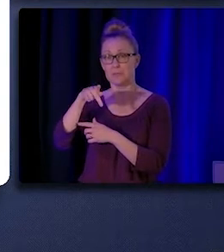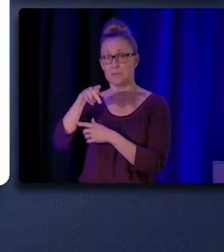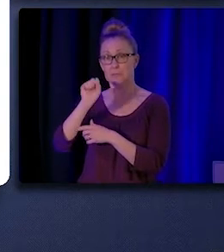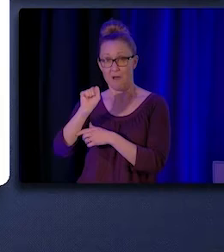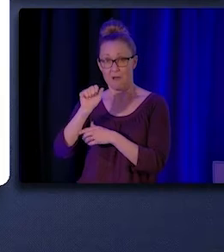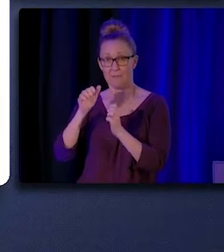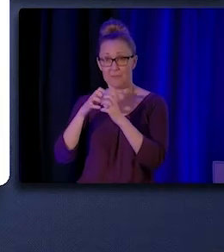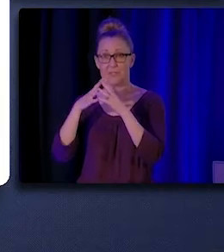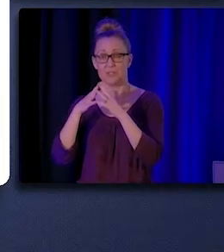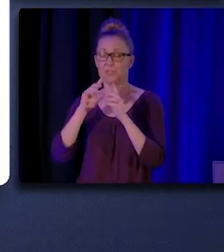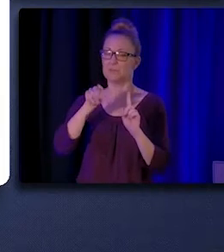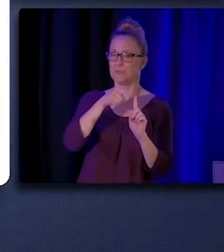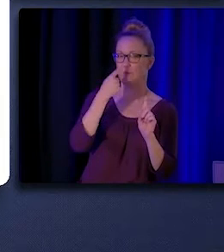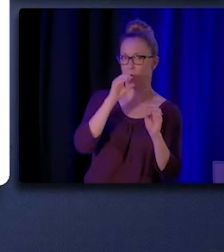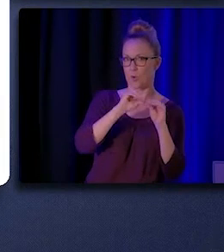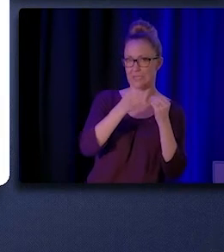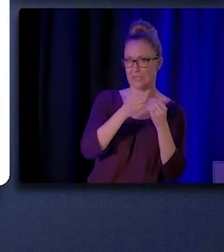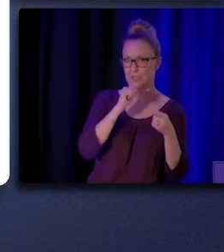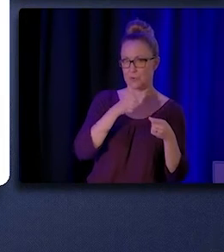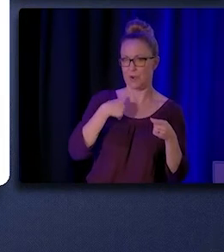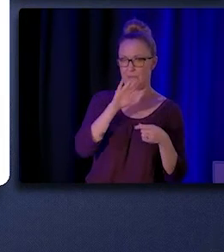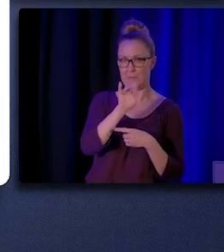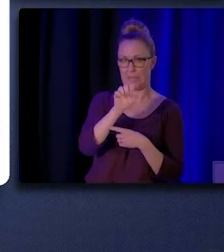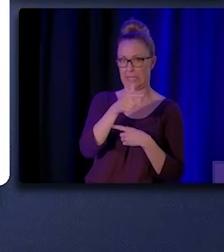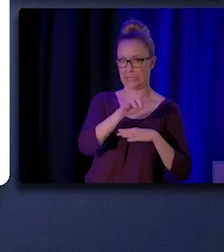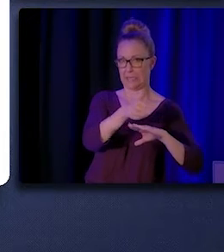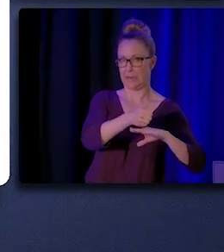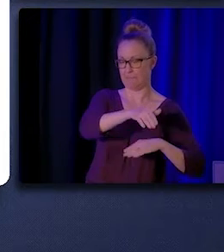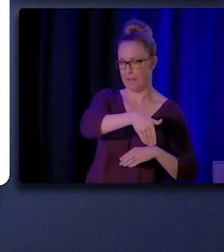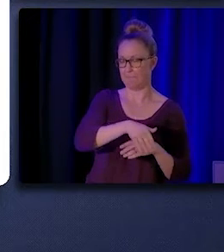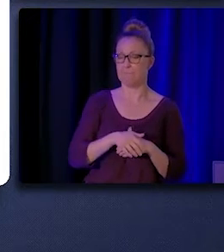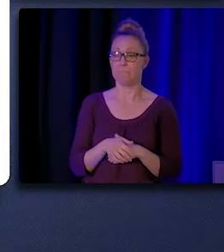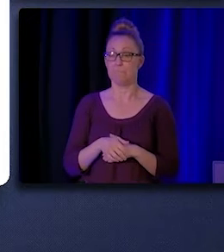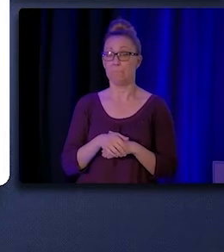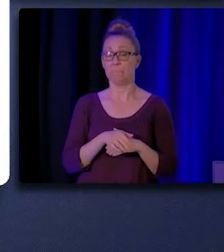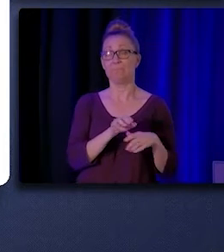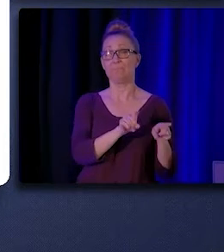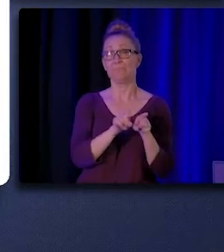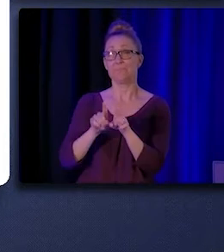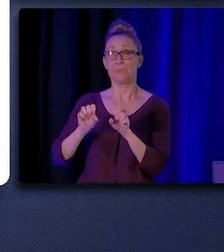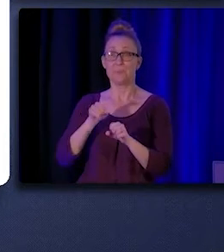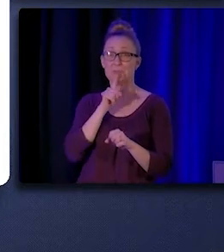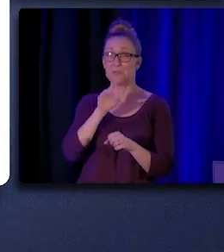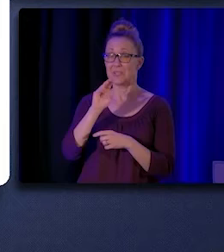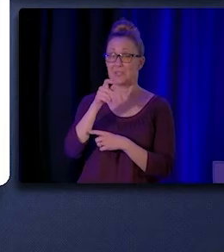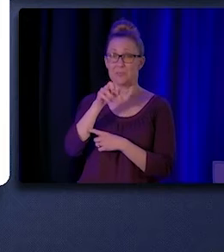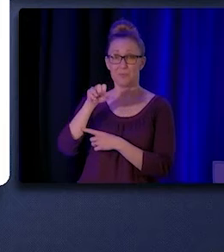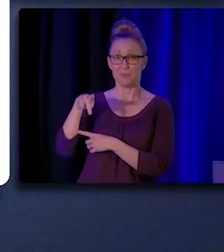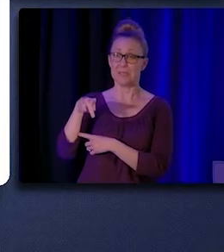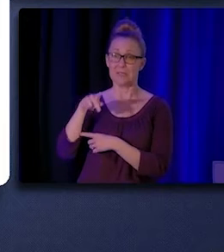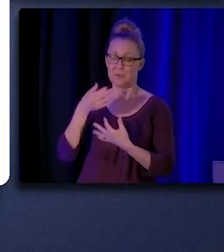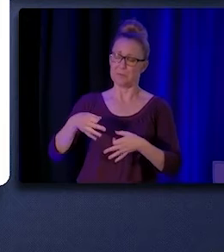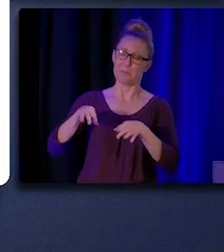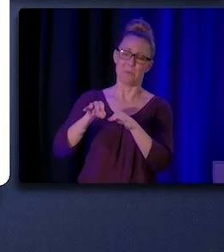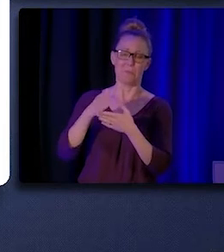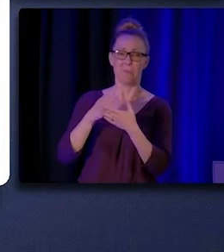that do not already have billing structures set in place. They can also ensure that CHW/Ps are a critical component of CalAIM.